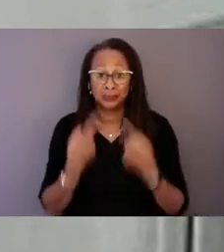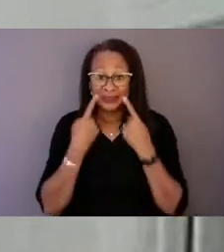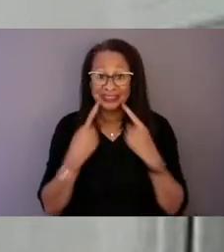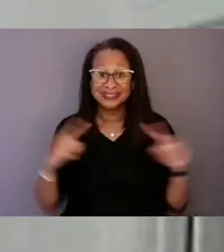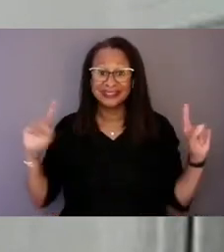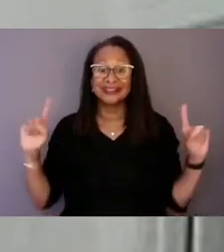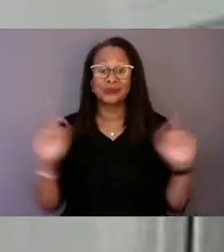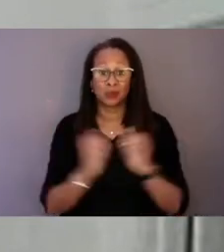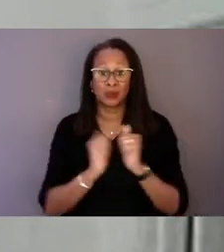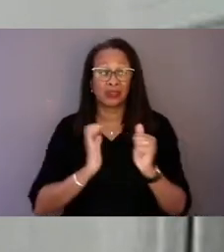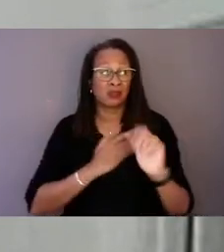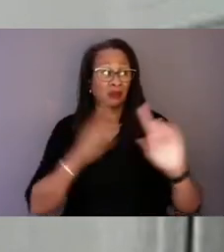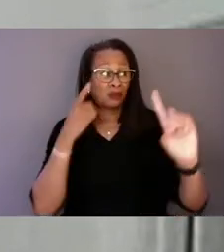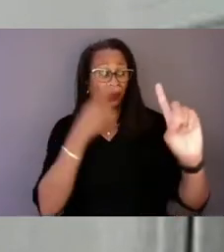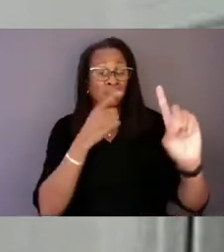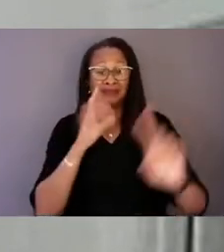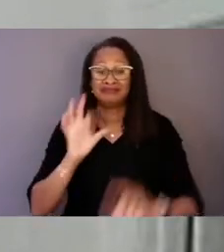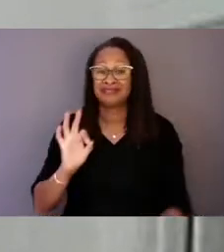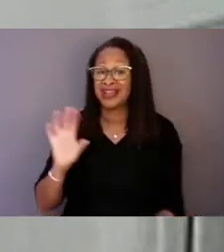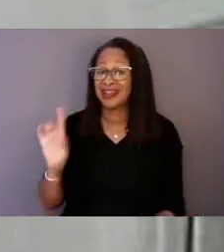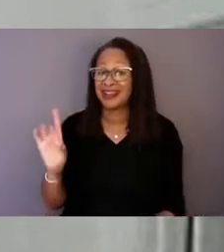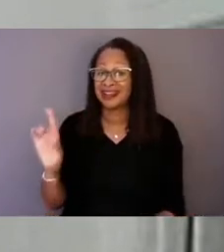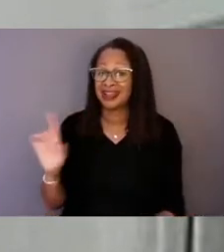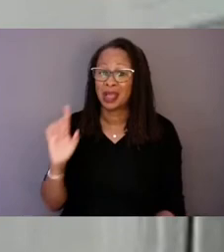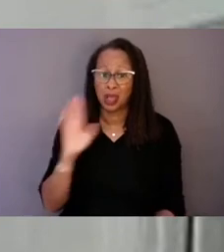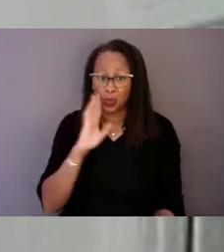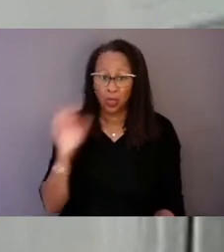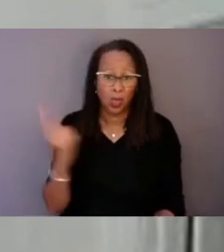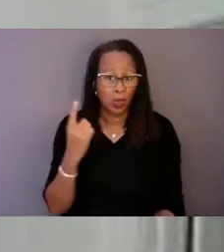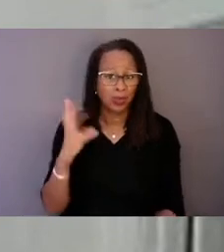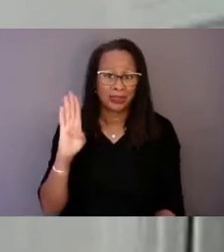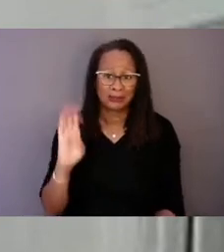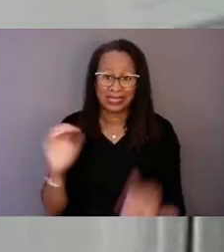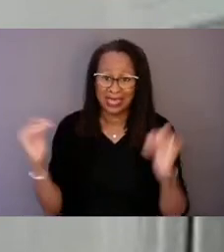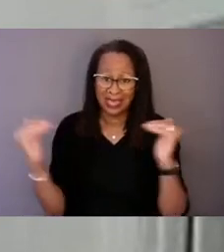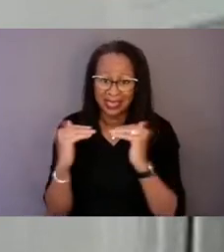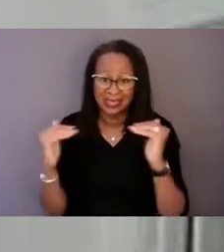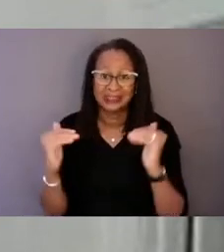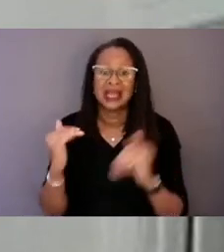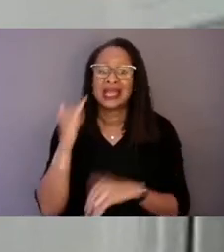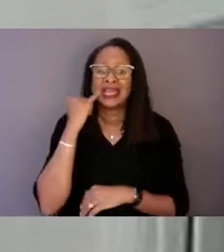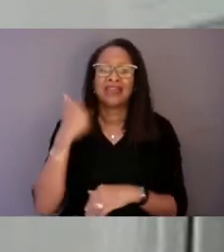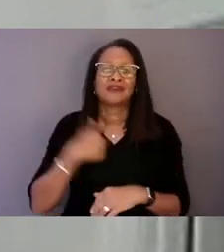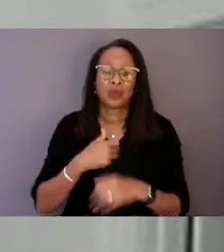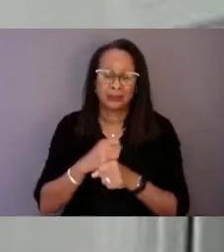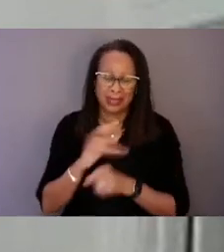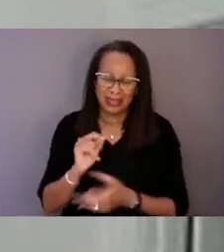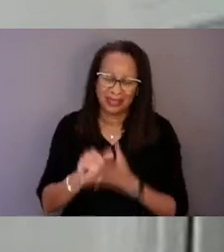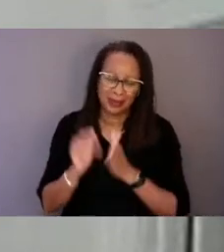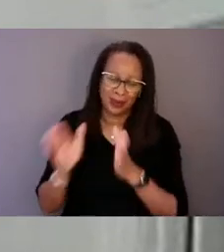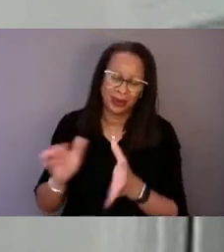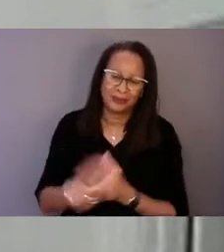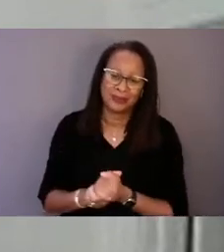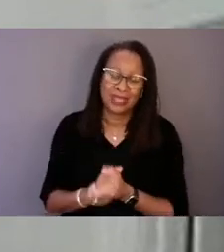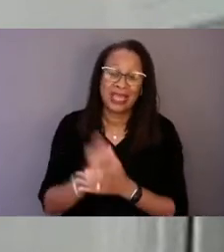988 will only be equitable if we make it so, if we demand it to be so,